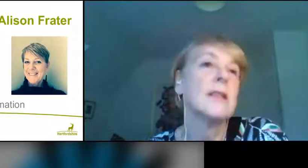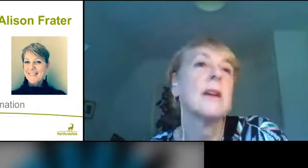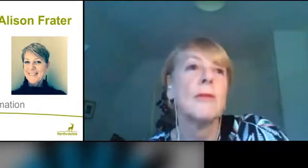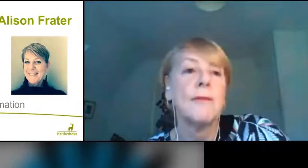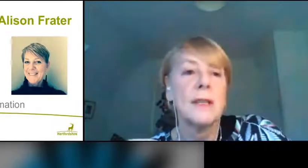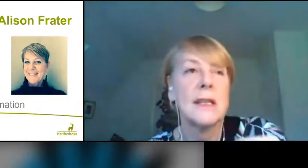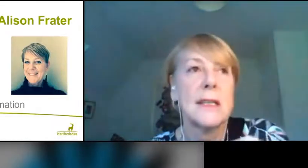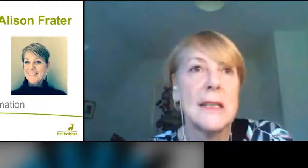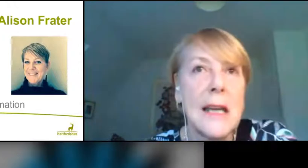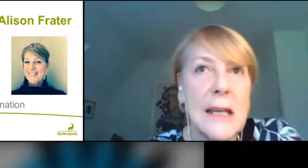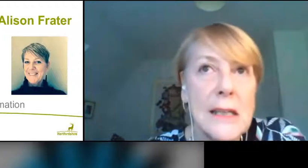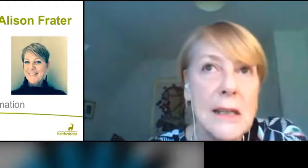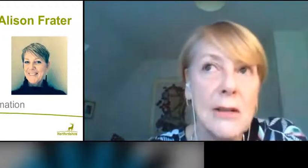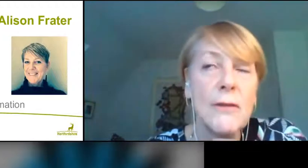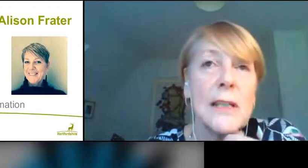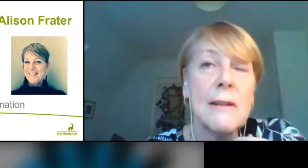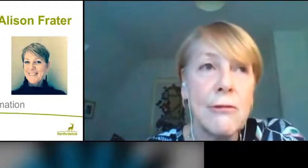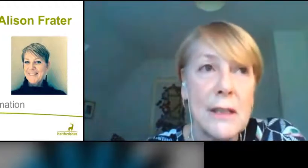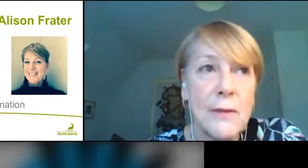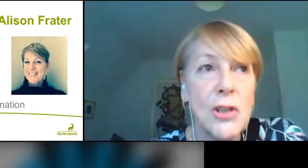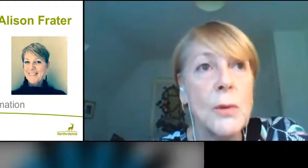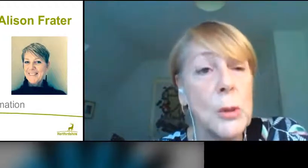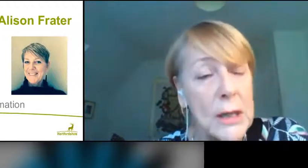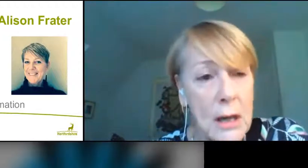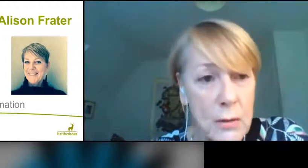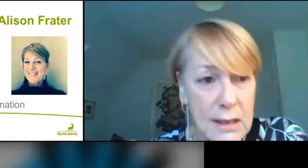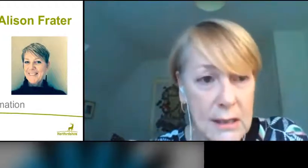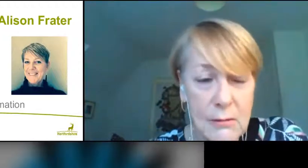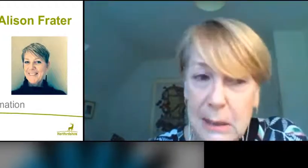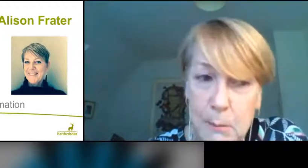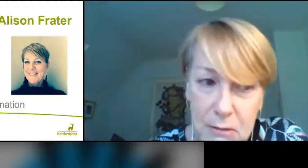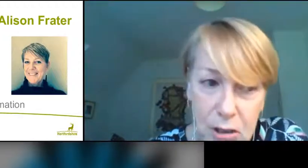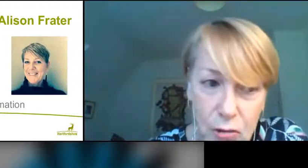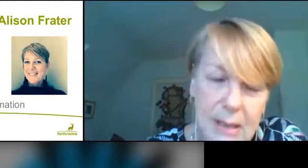And so, the first thing to say is that obviously for individuals we know this is a respiratory